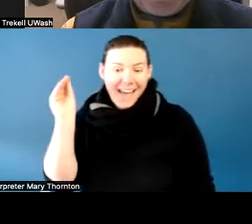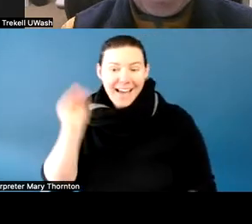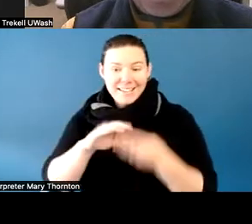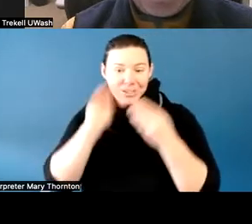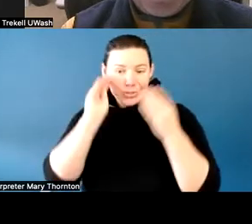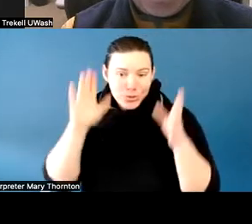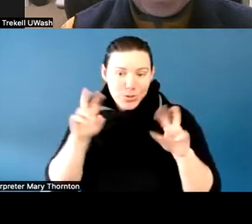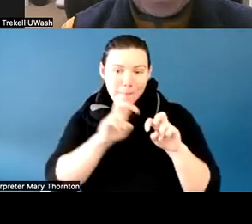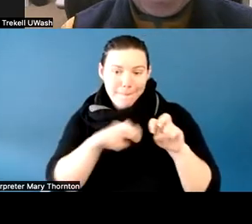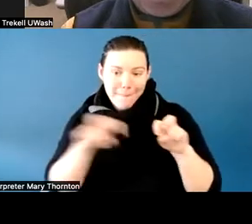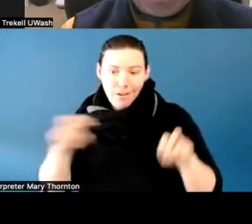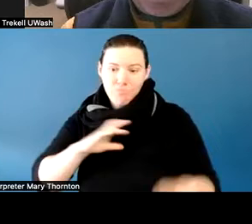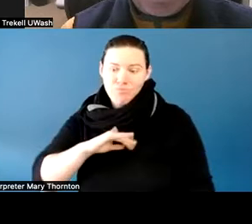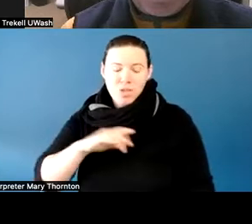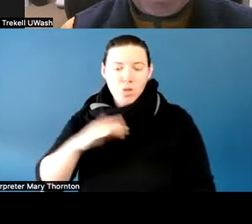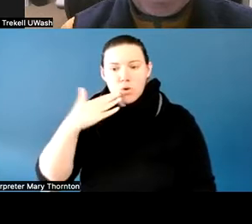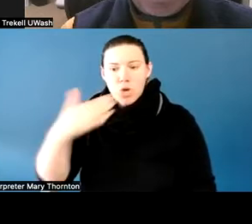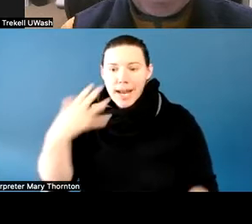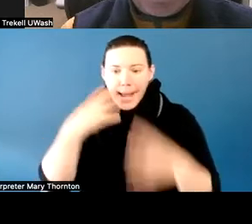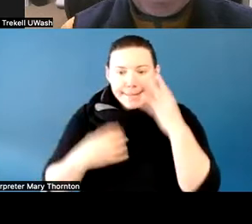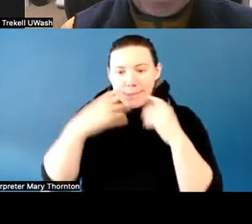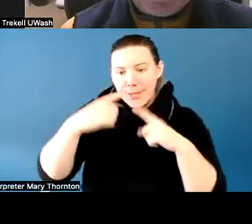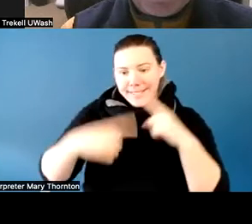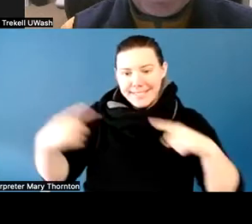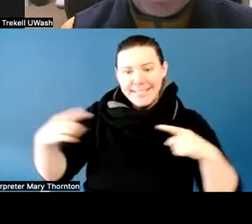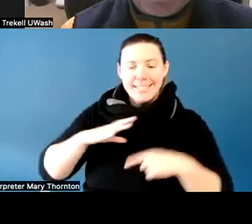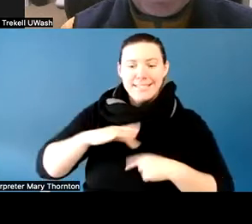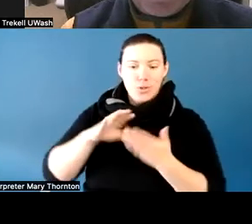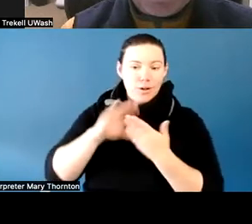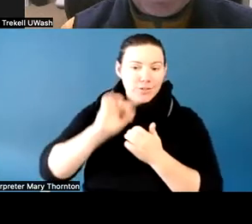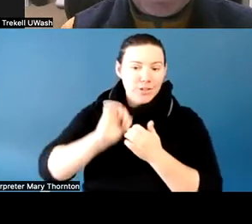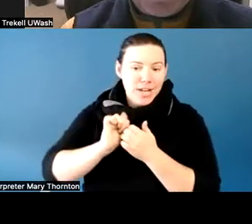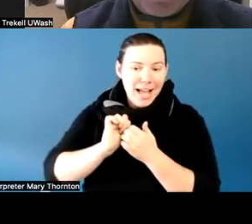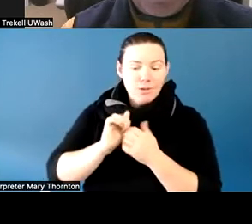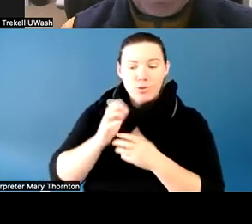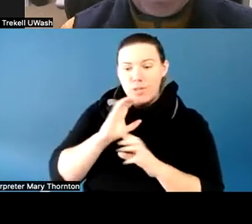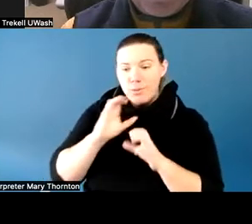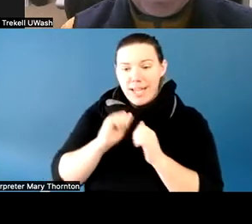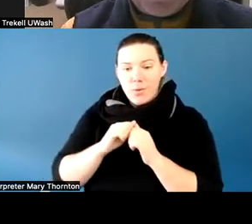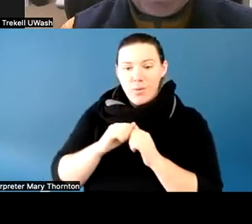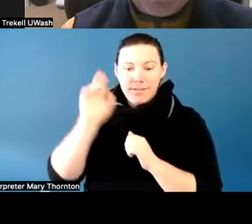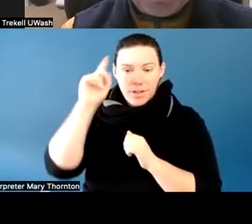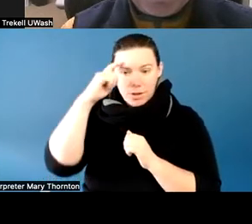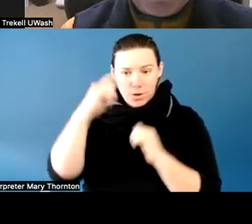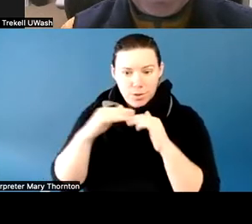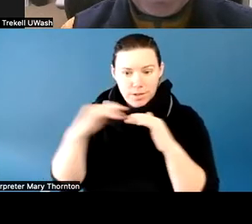You just had how to communicate with neurodiverse students. So you-- I feel like you guys have a--